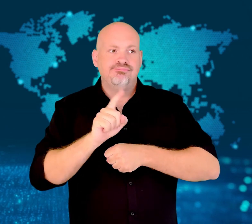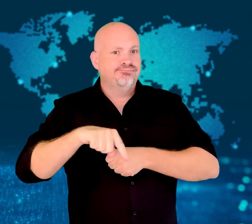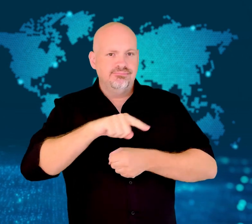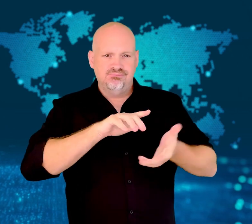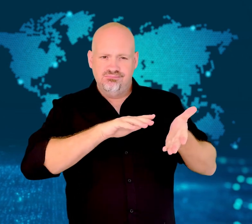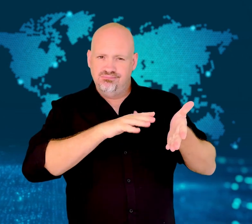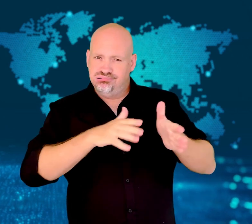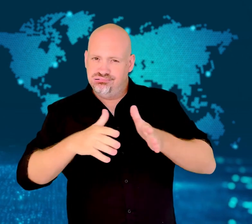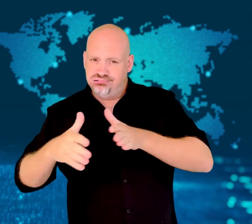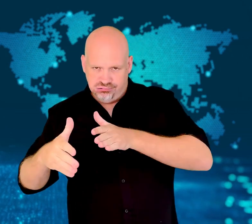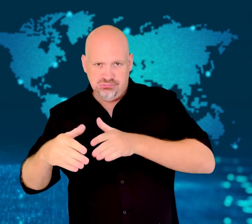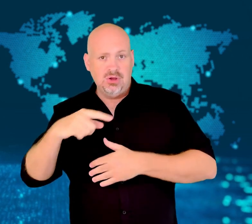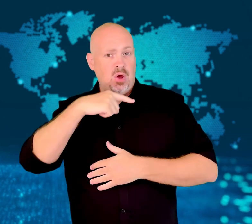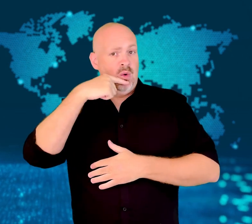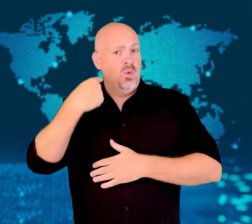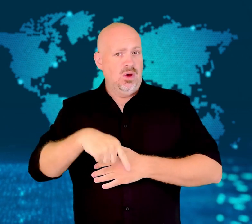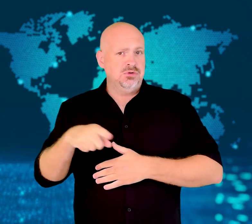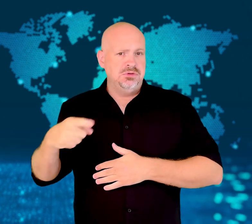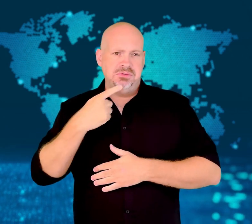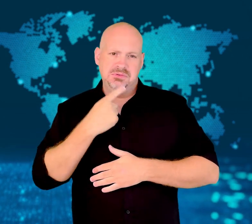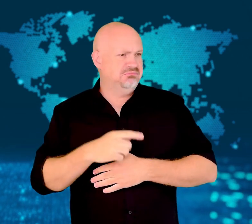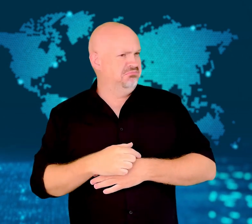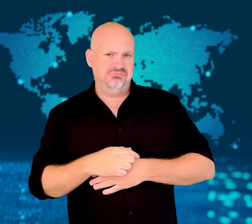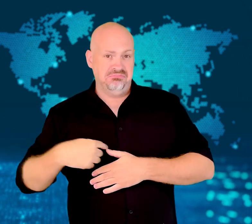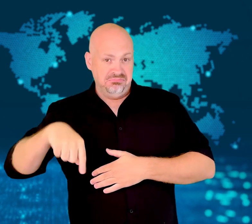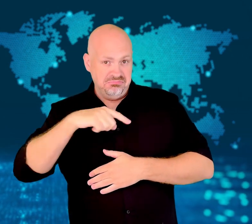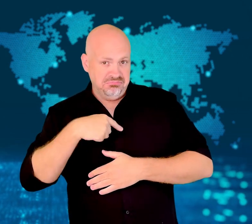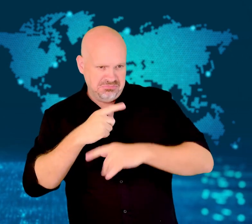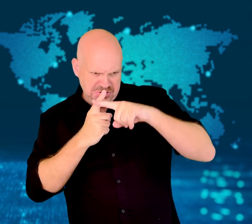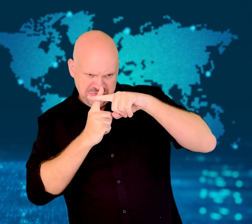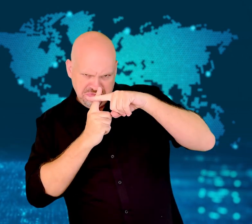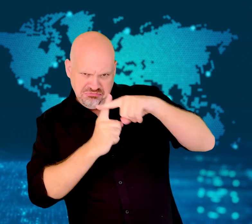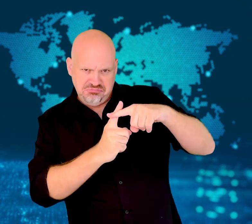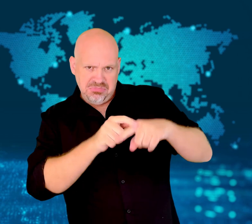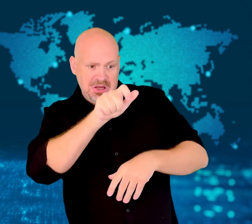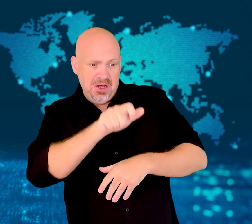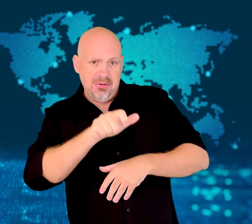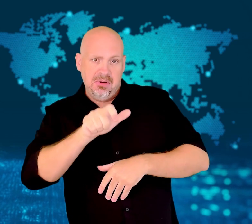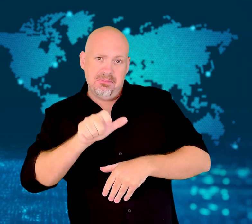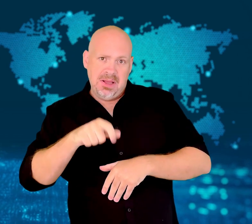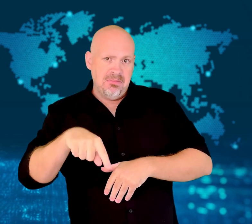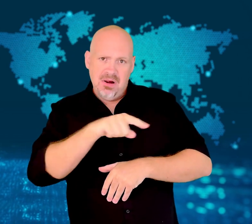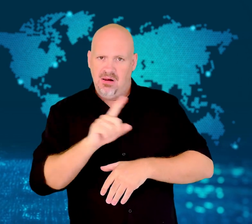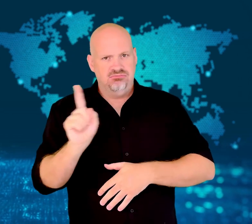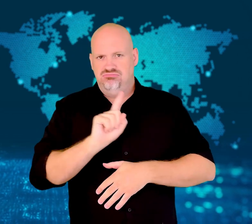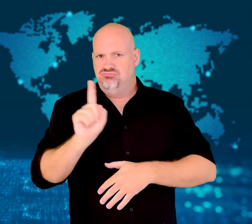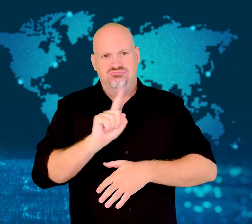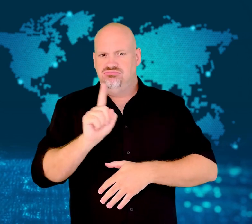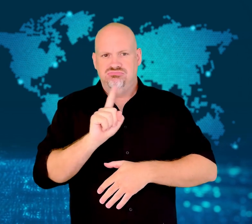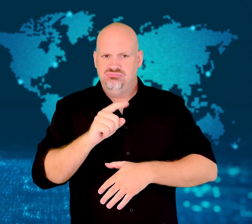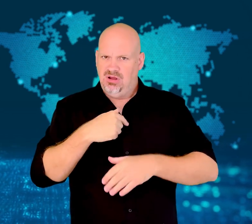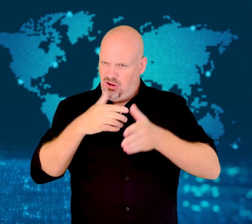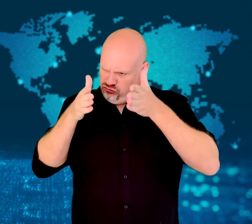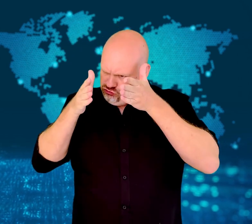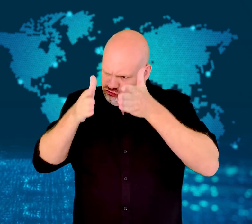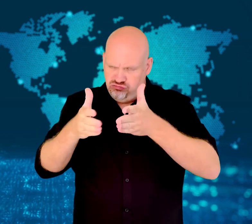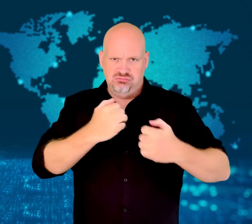and that air strikes have hit buildings containing ammunition